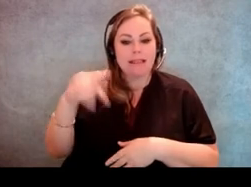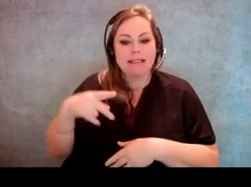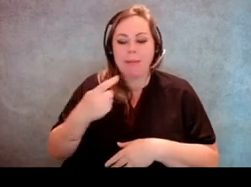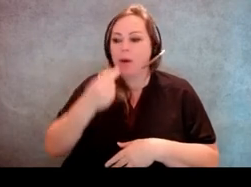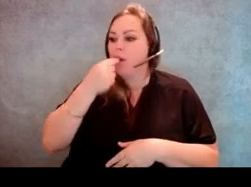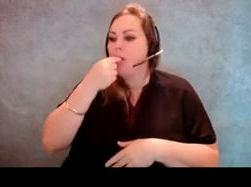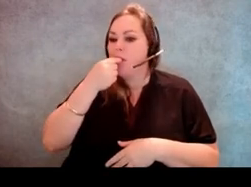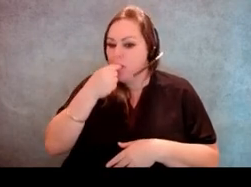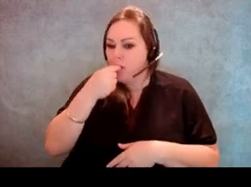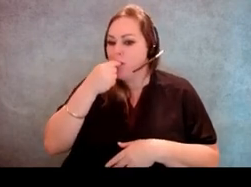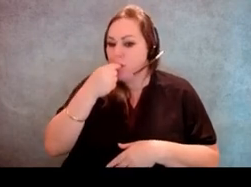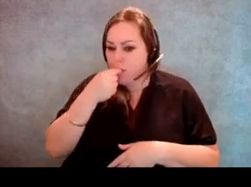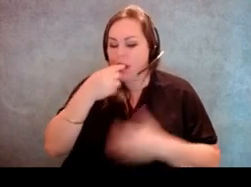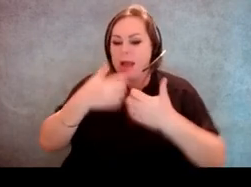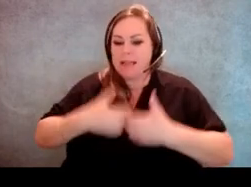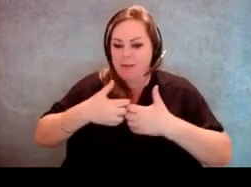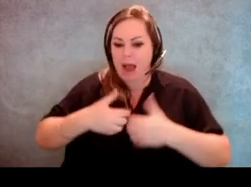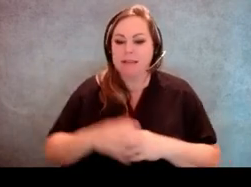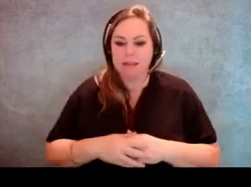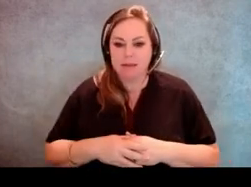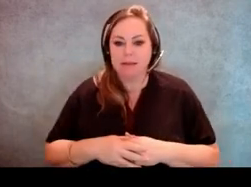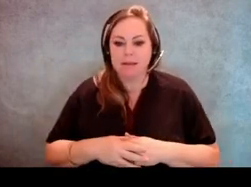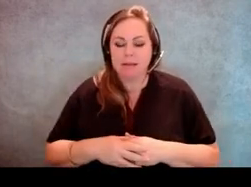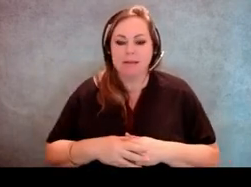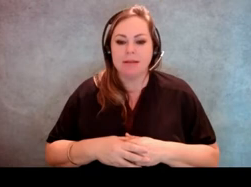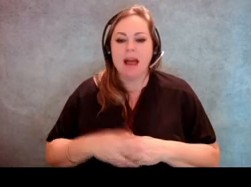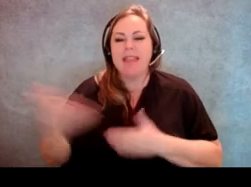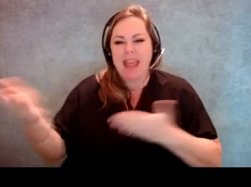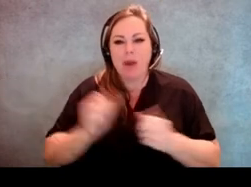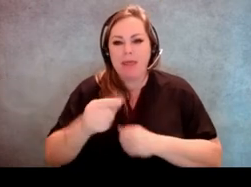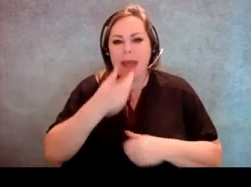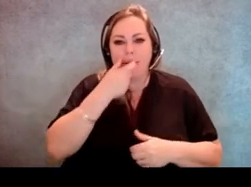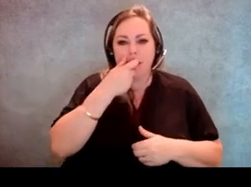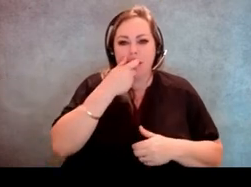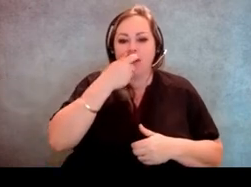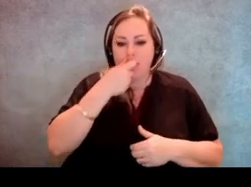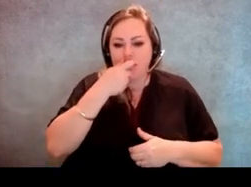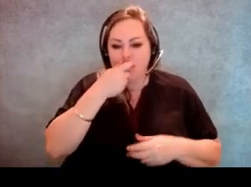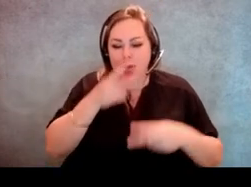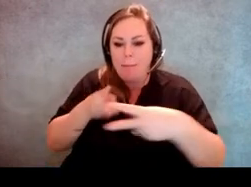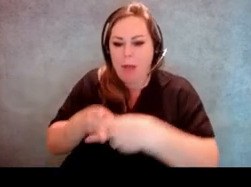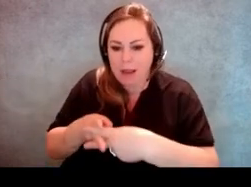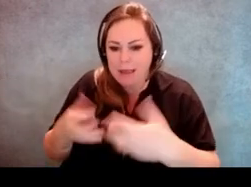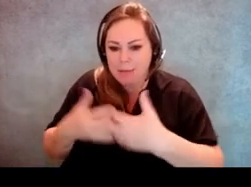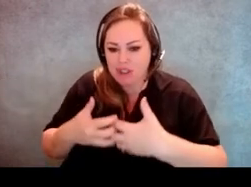will use their own and have one to use, or they'll bring it with them and they can plug it into the voting machine.